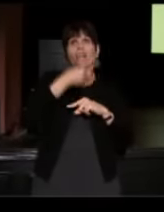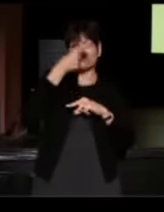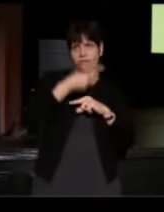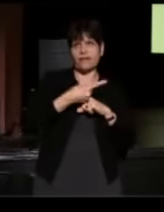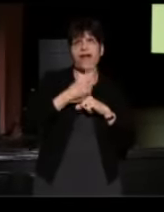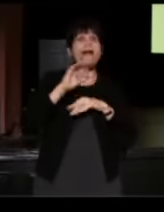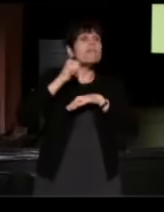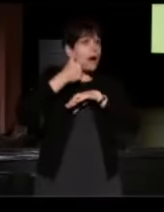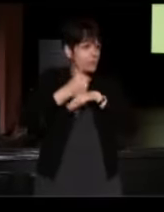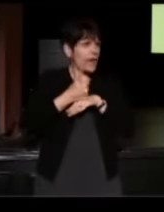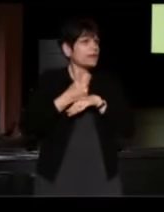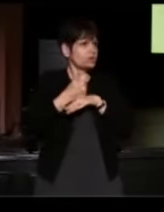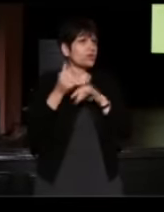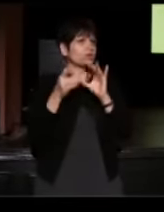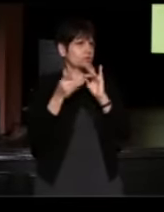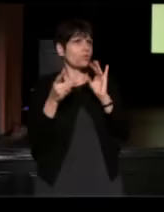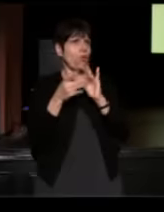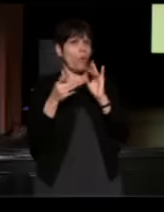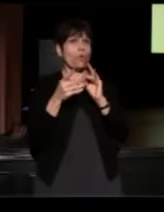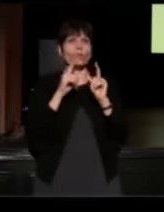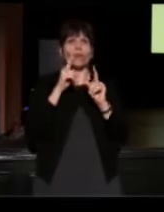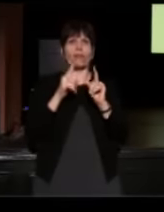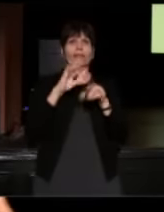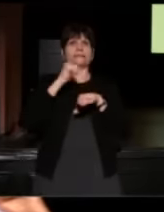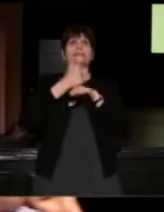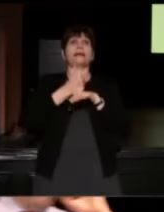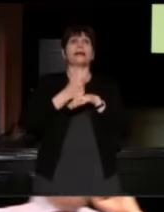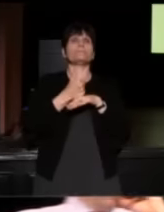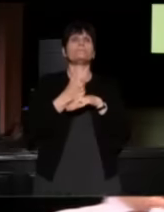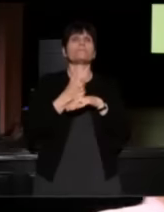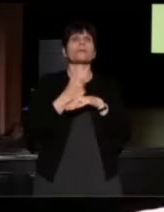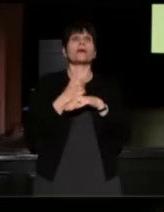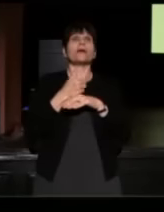As I said, StoryCorps is a social justice project.